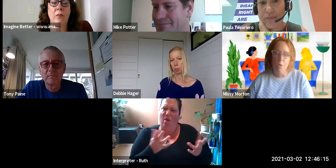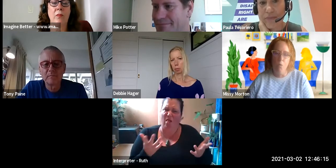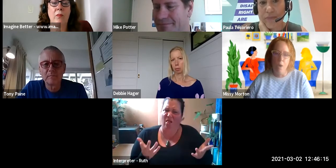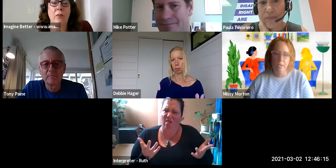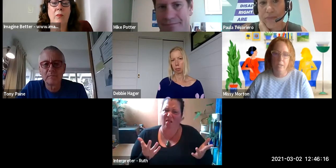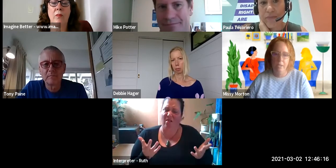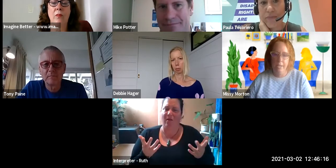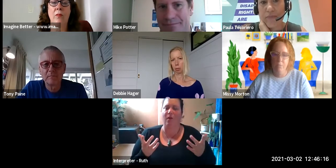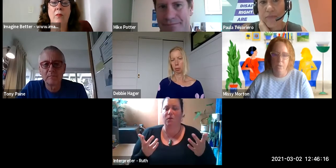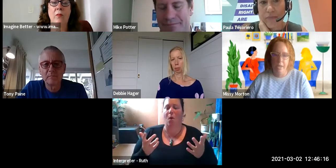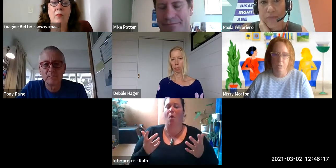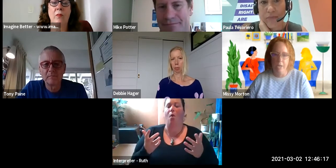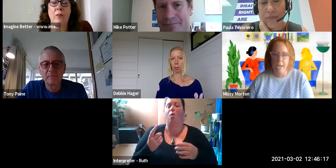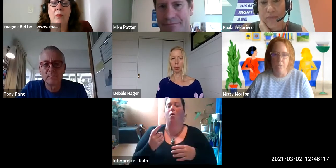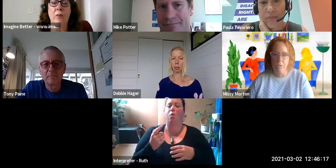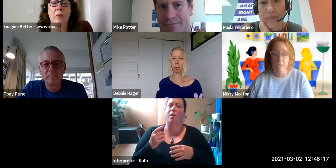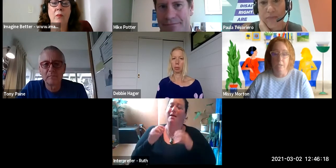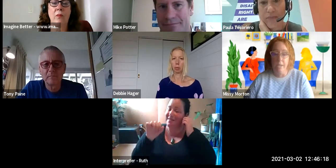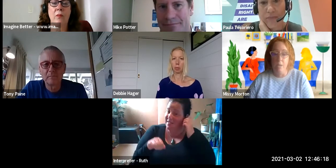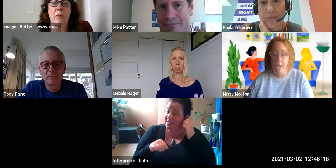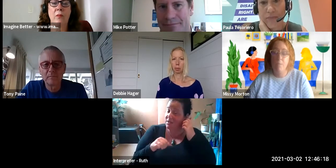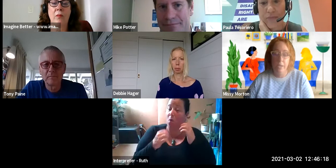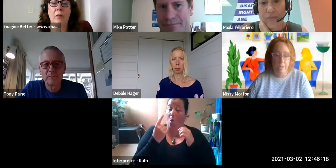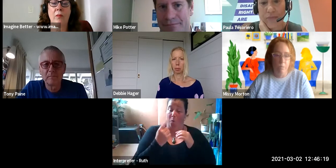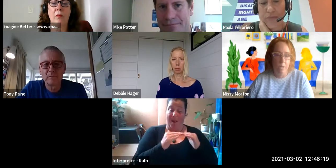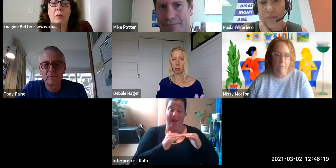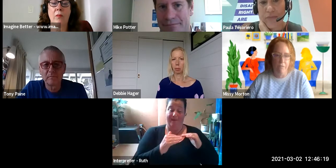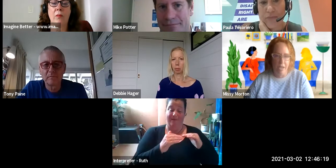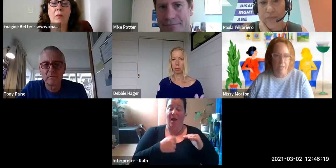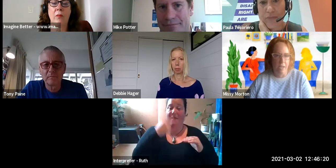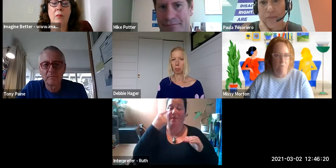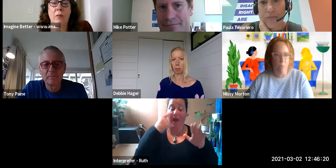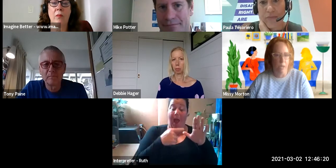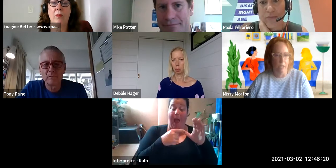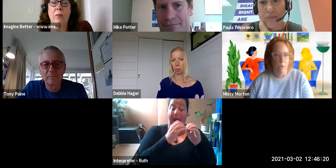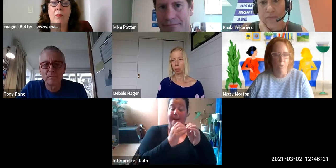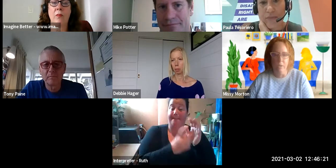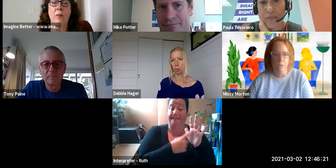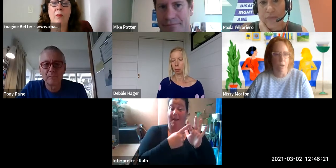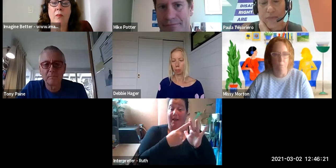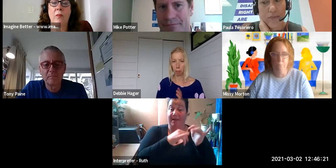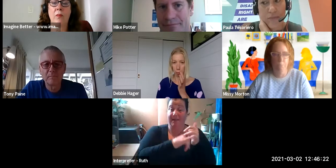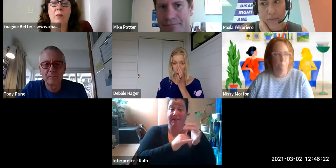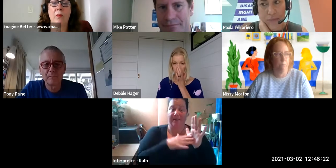So on one level I agree absolutely, to say ableism affects everybody whether it's our